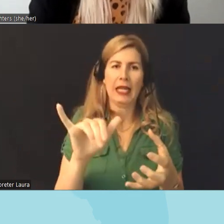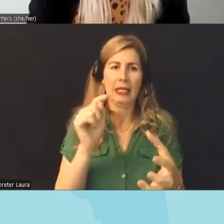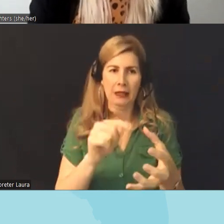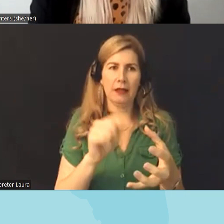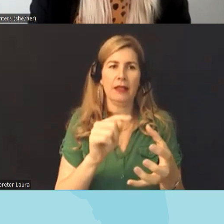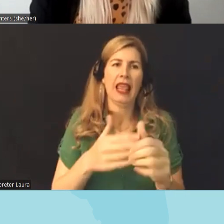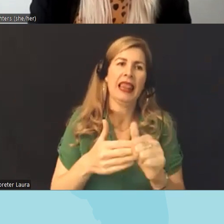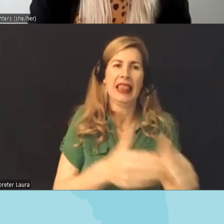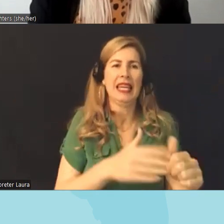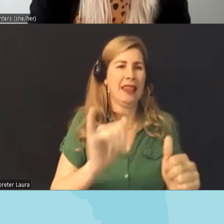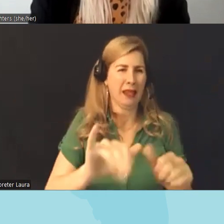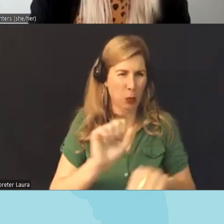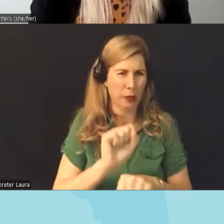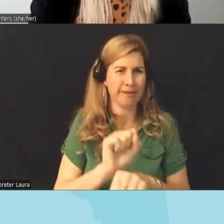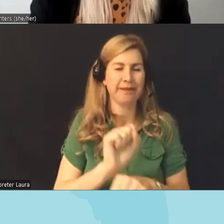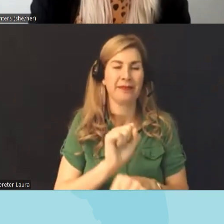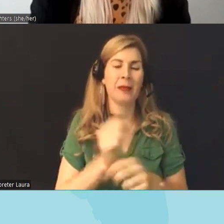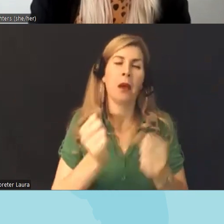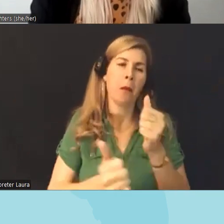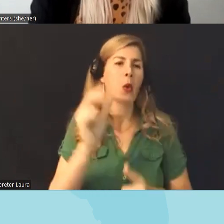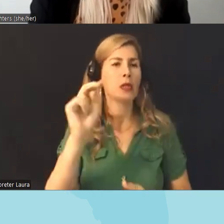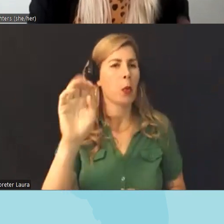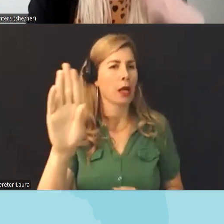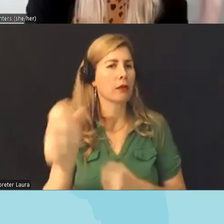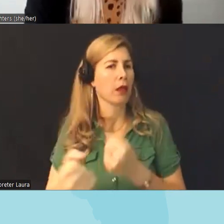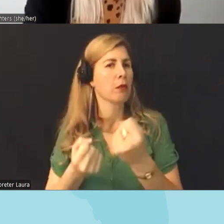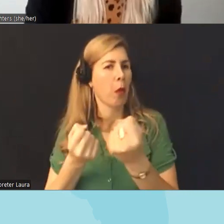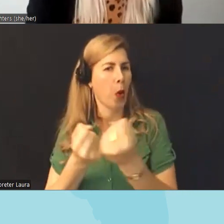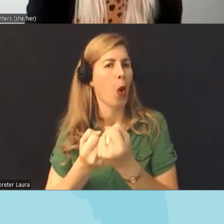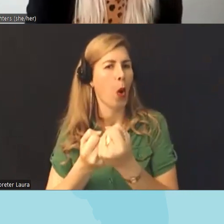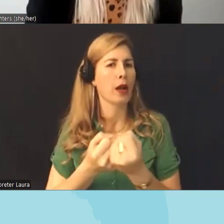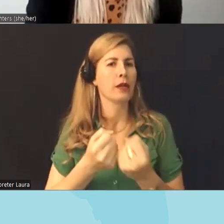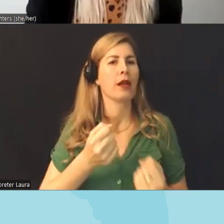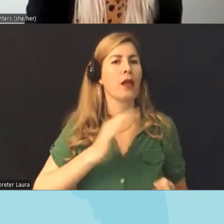majority of Nebraskans support the the ability of trans Nebraskans to live as their authentic